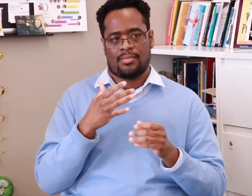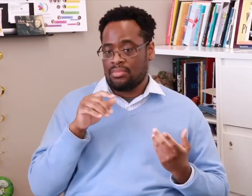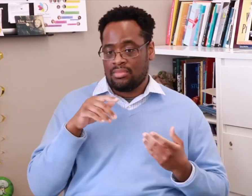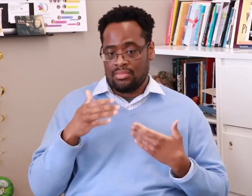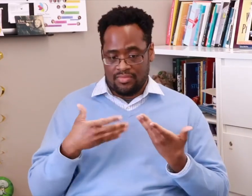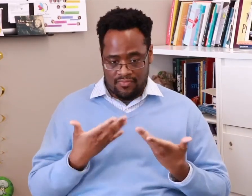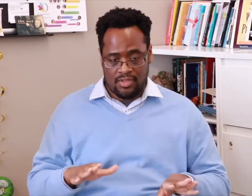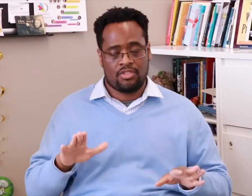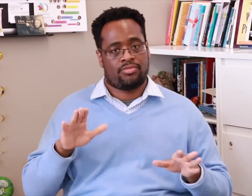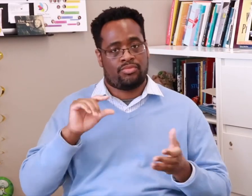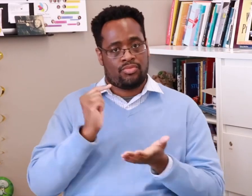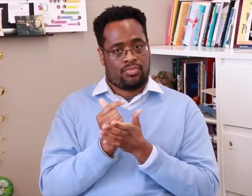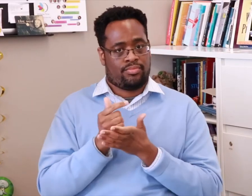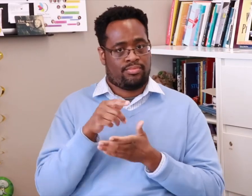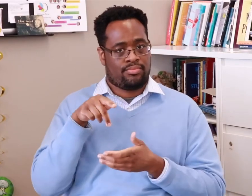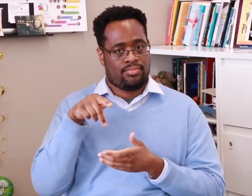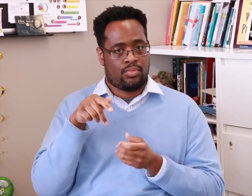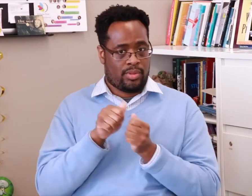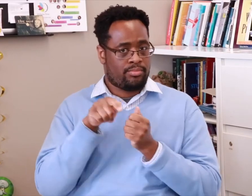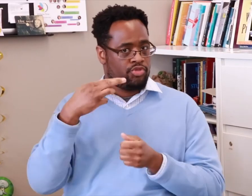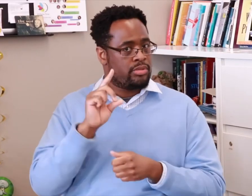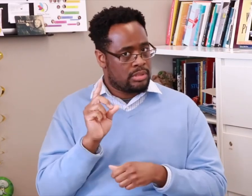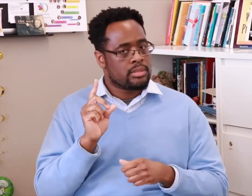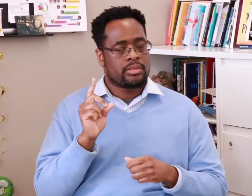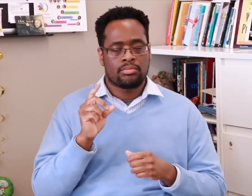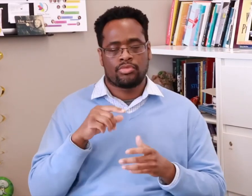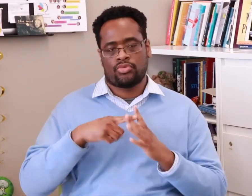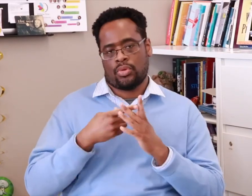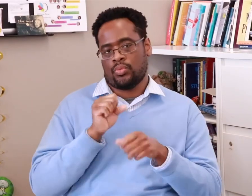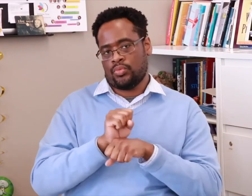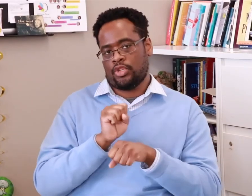Once I graduated with my PhD, I started working.